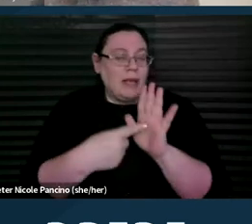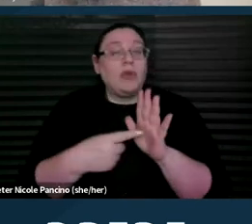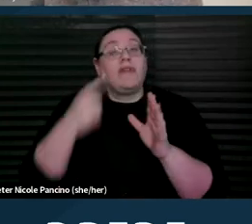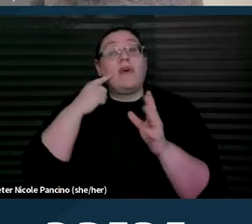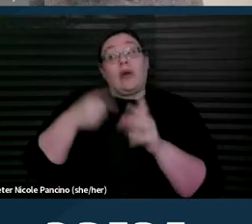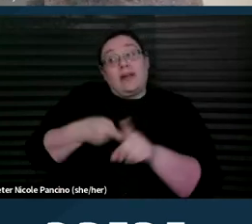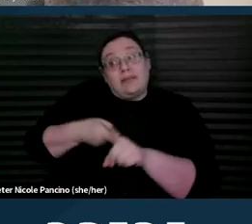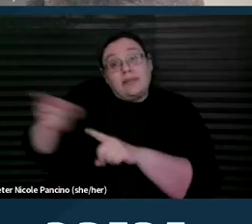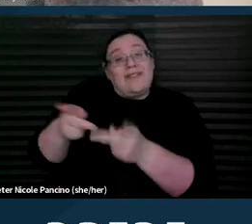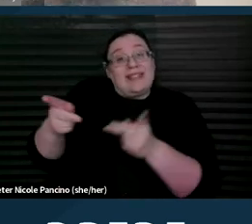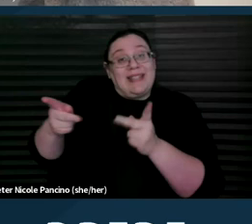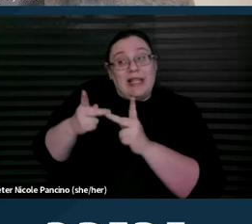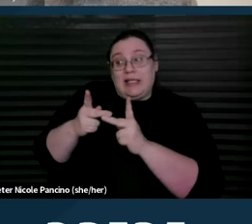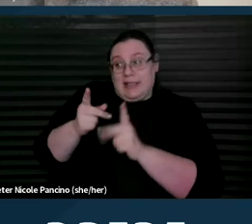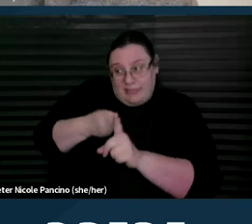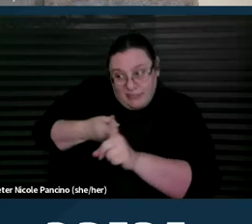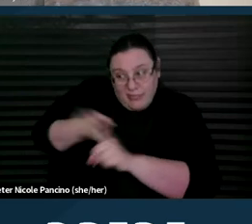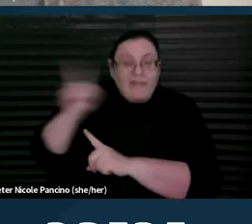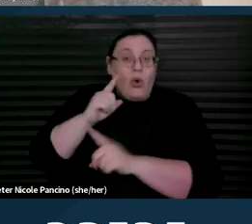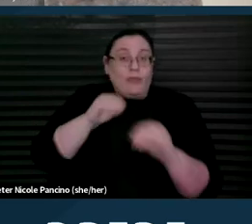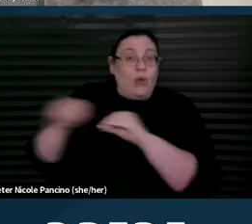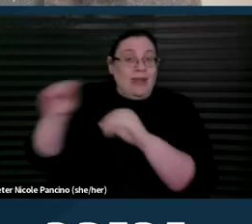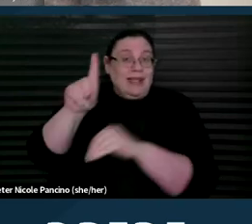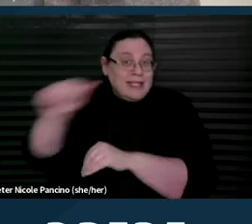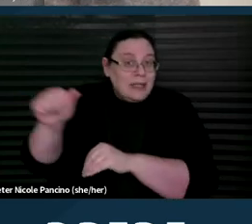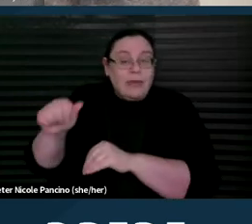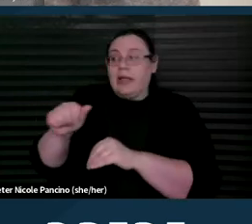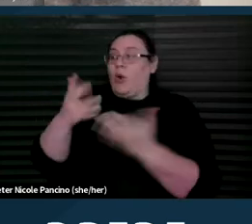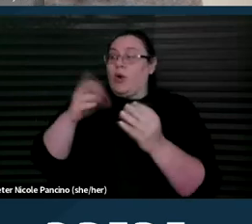in treating mobility disabilities or treating mobility conditions,